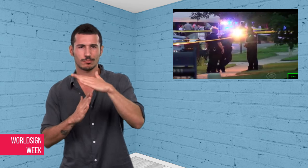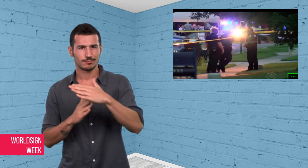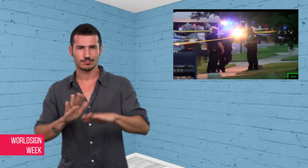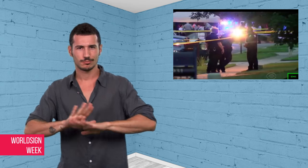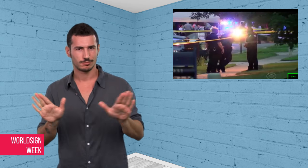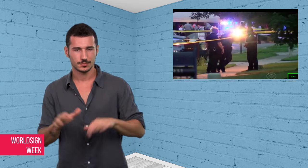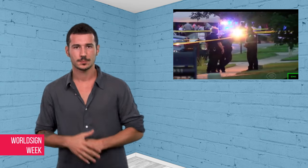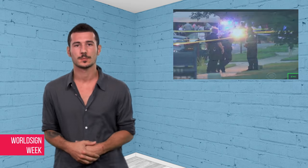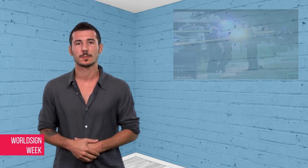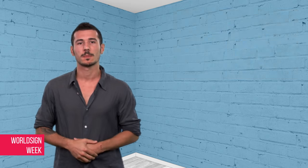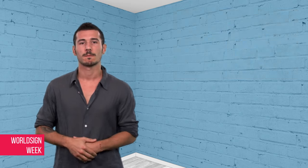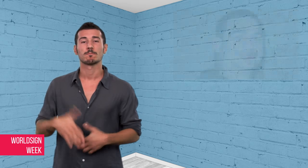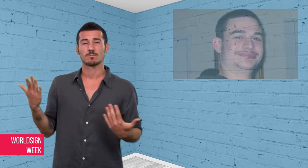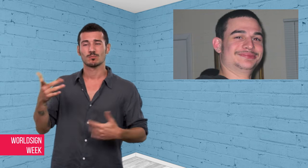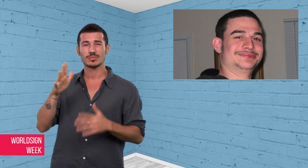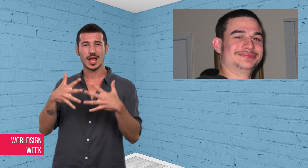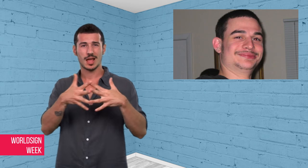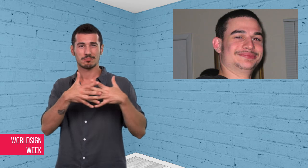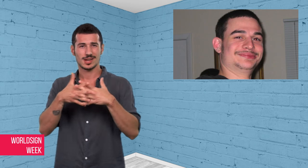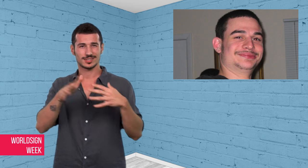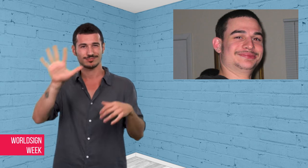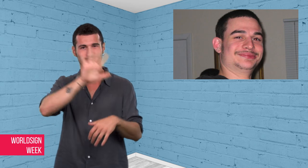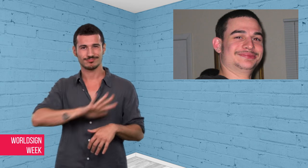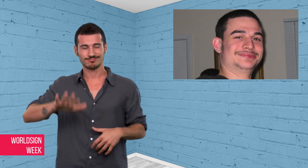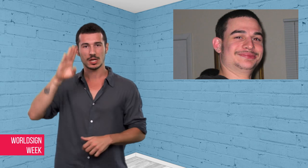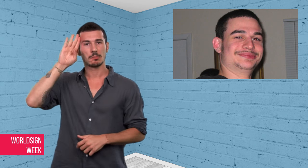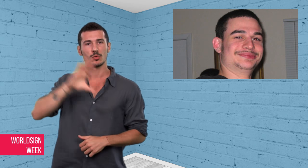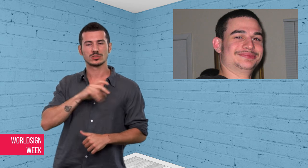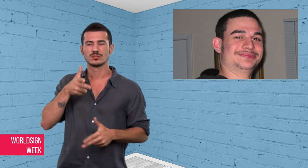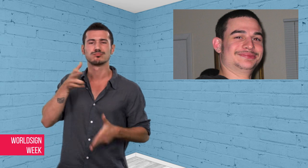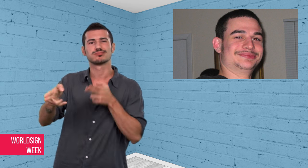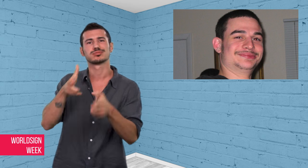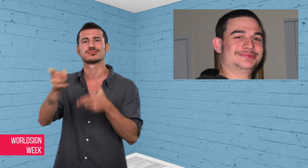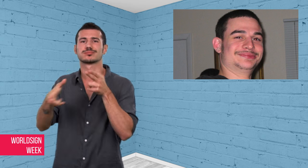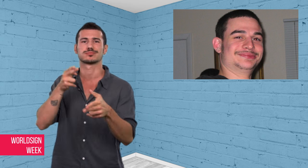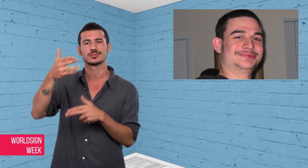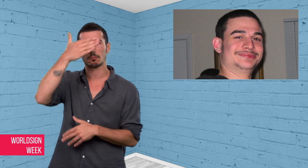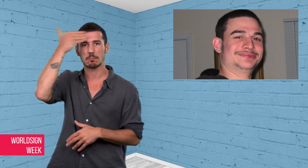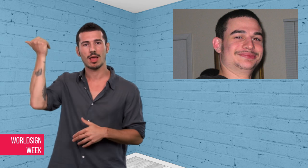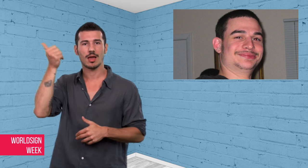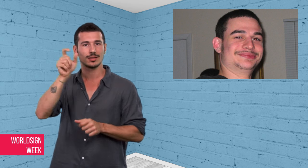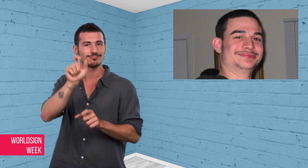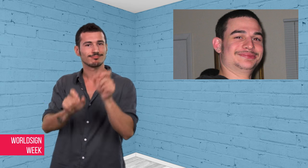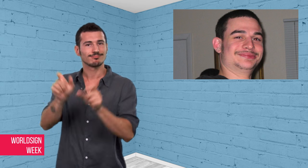Police in America has been under fire for